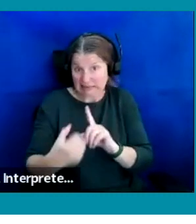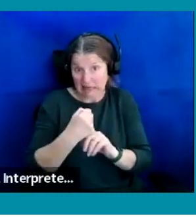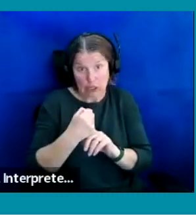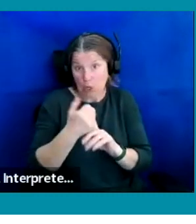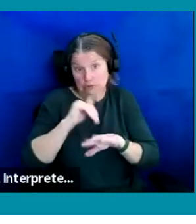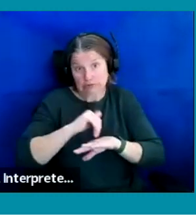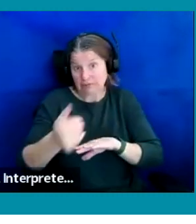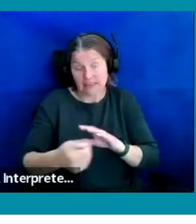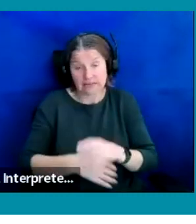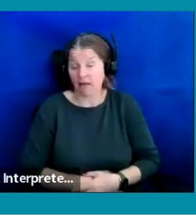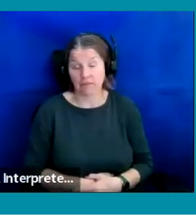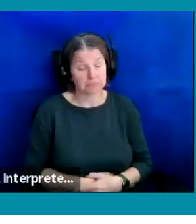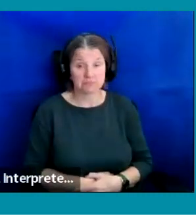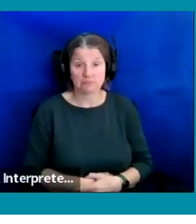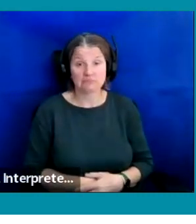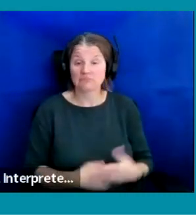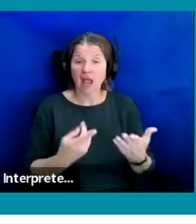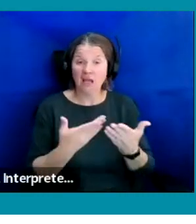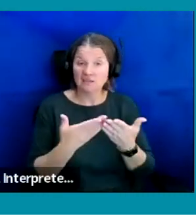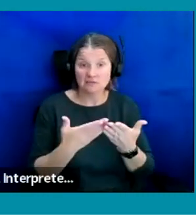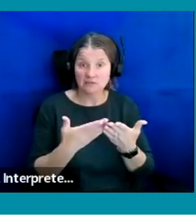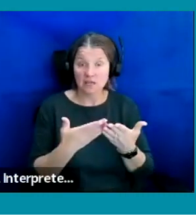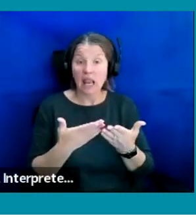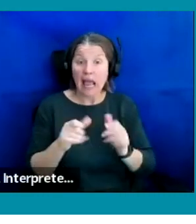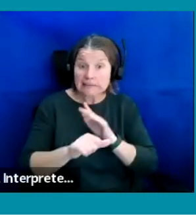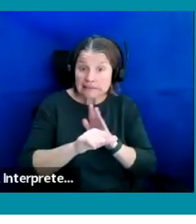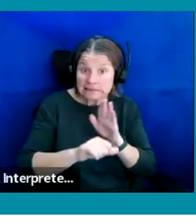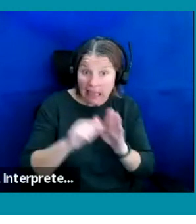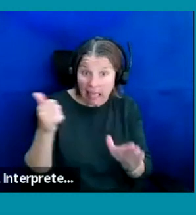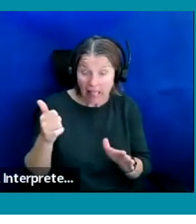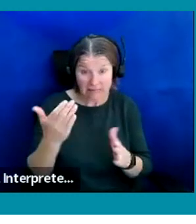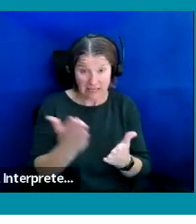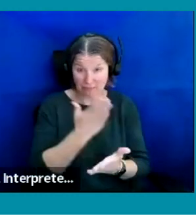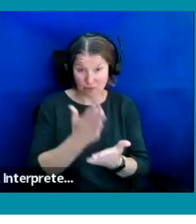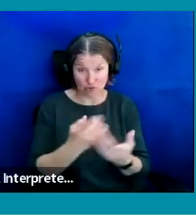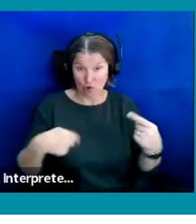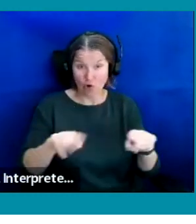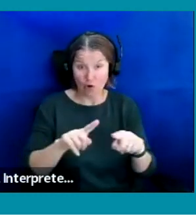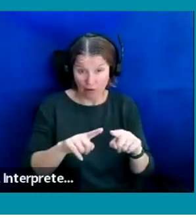And in terms of transferable skills, I'm sure the entire team here will tell you you do